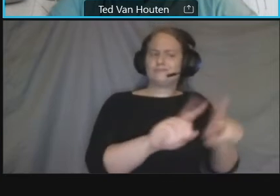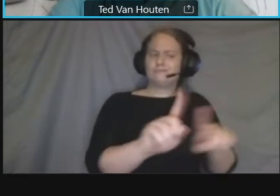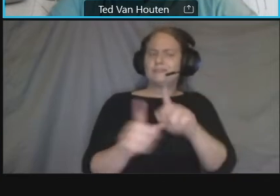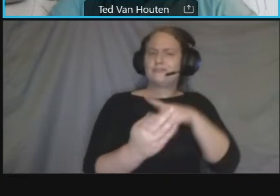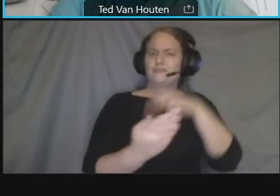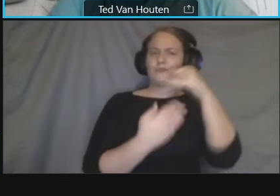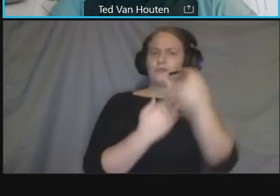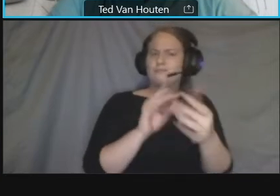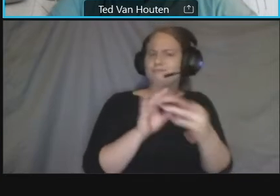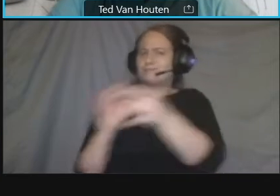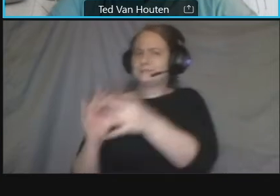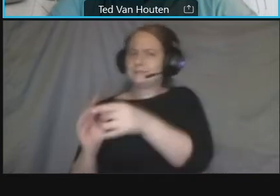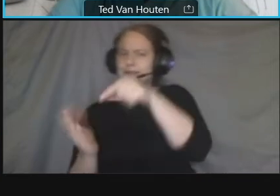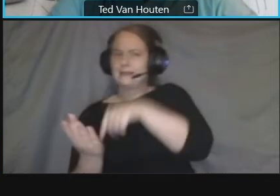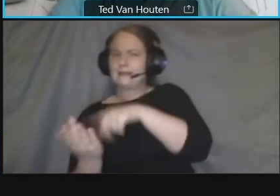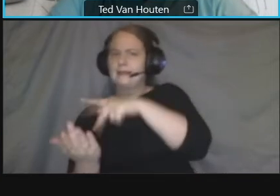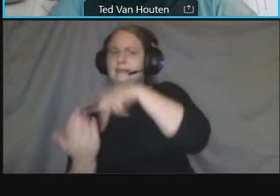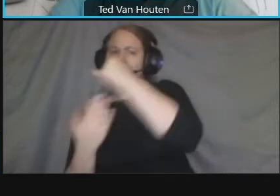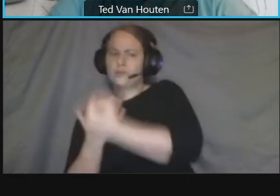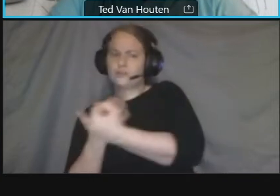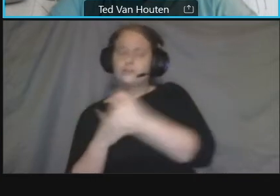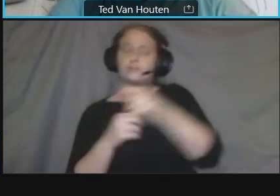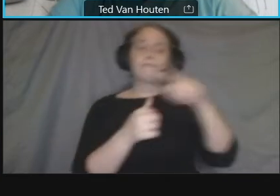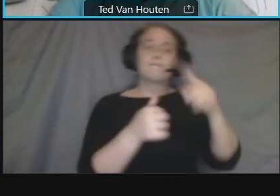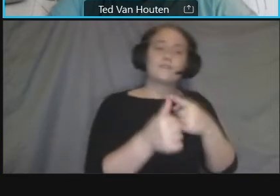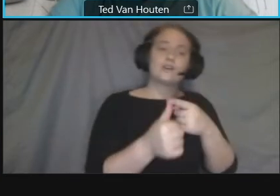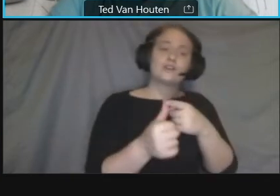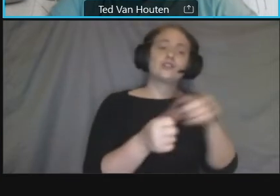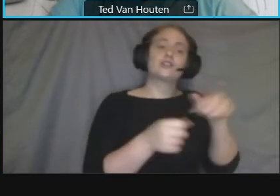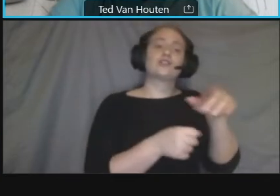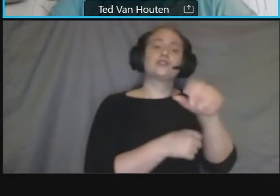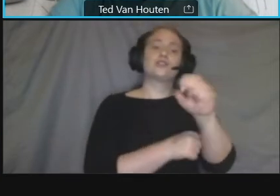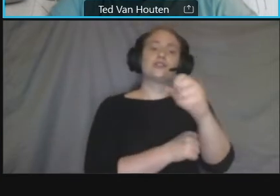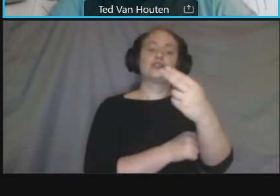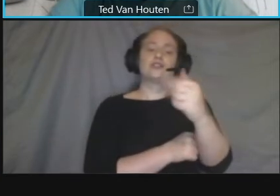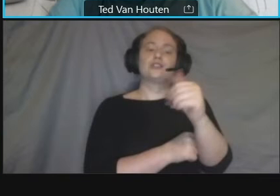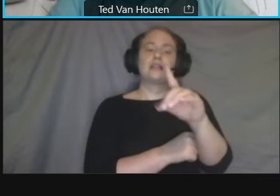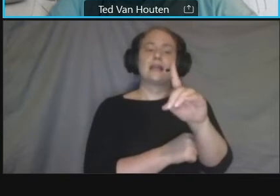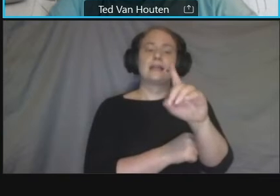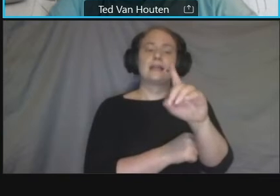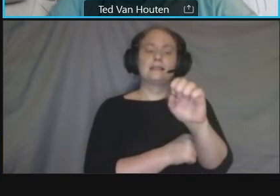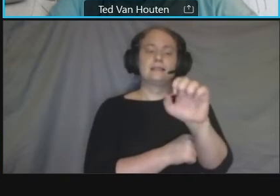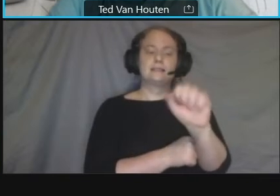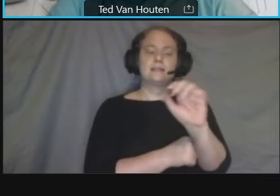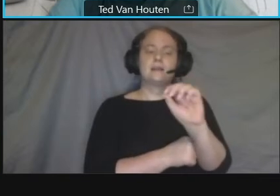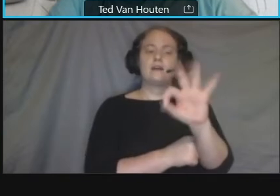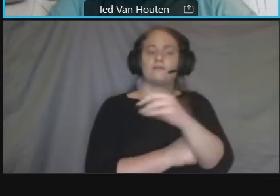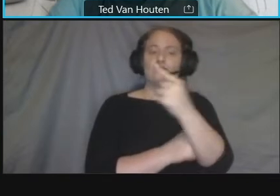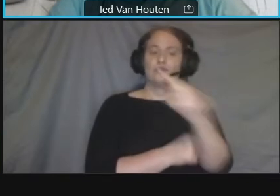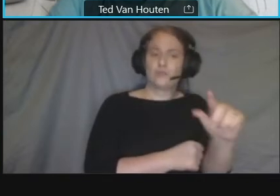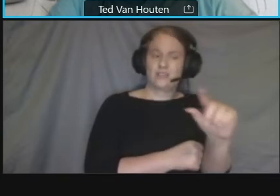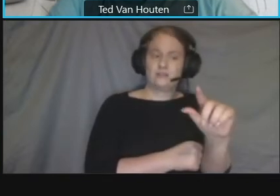this was led by the office of planning in january 2016 and the objectives of this project were to